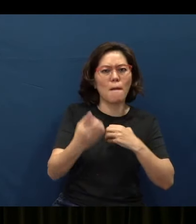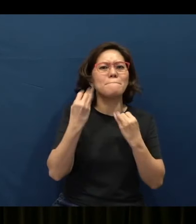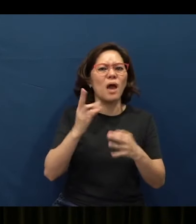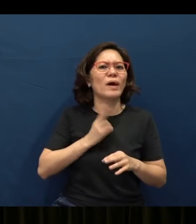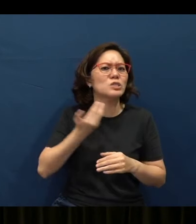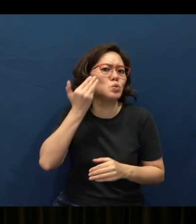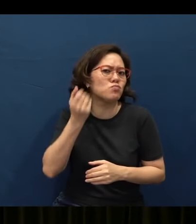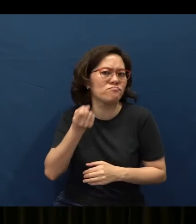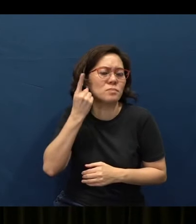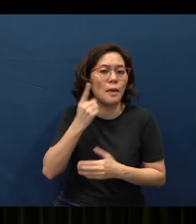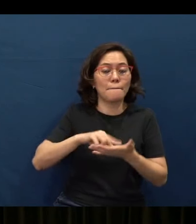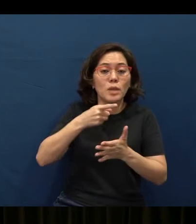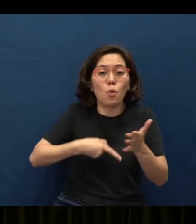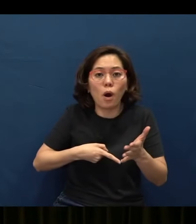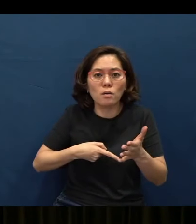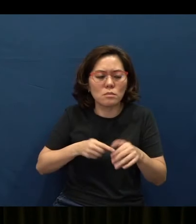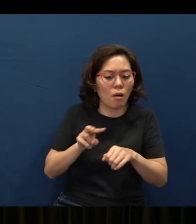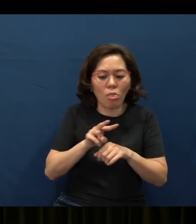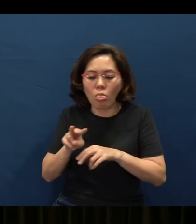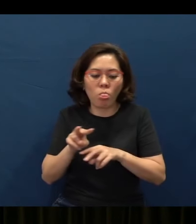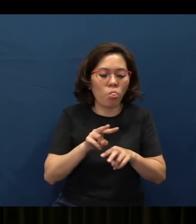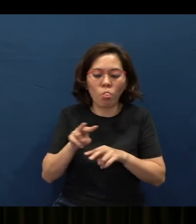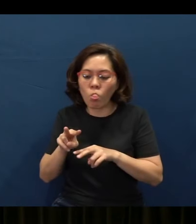It means to watch, you know, where you are going